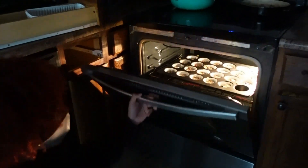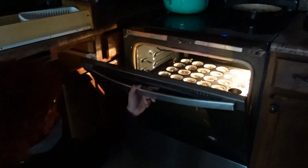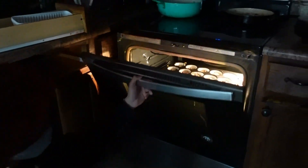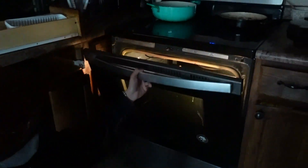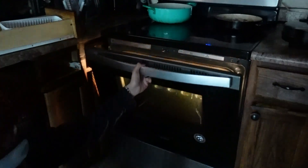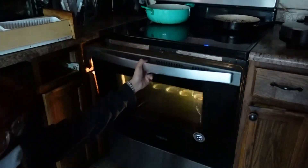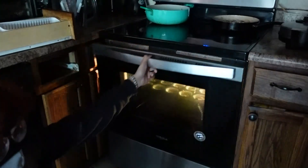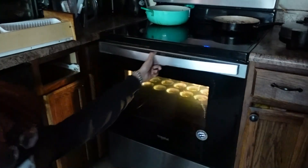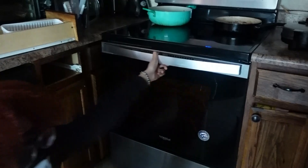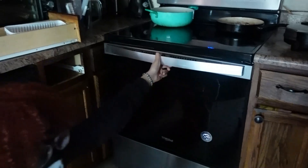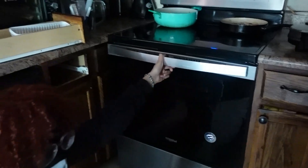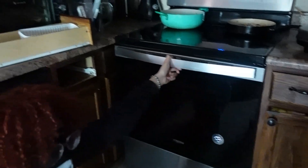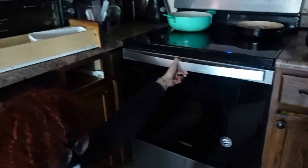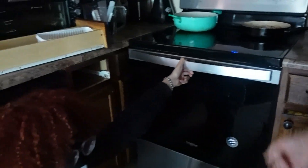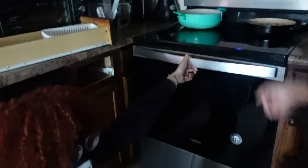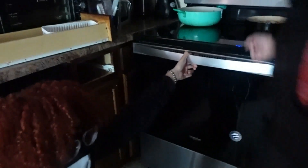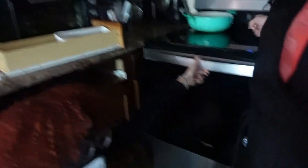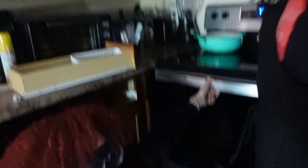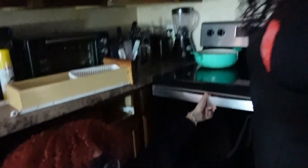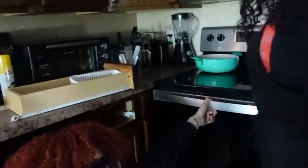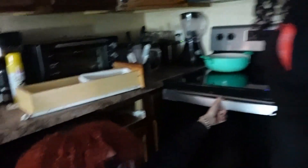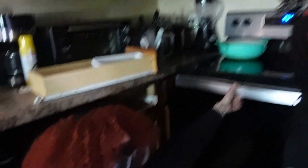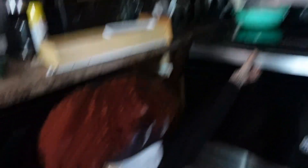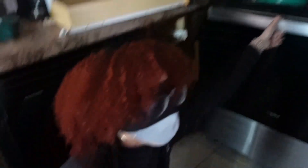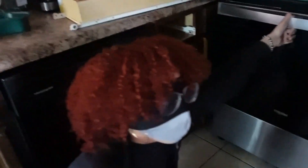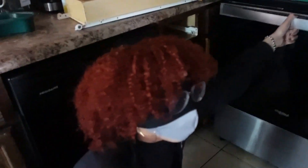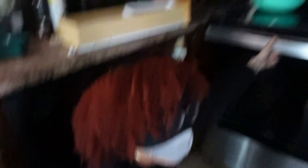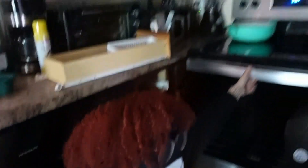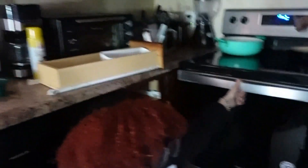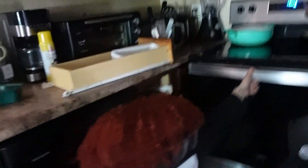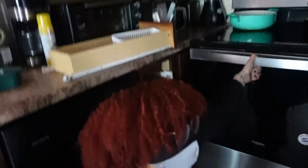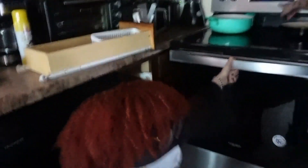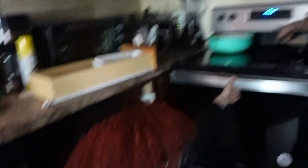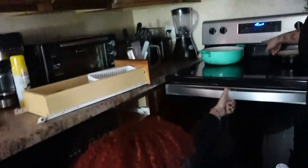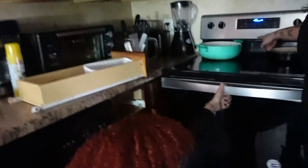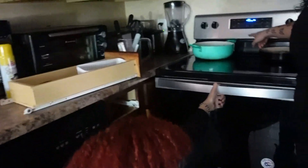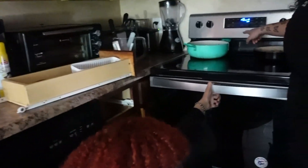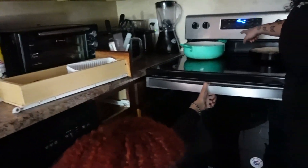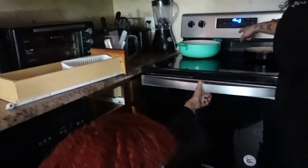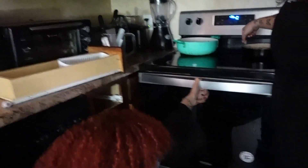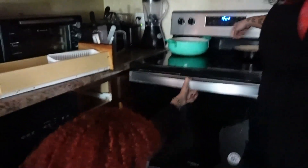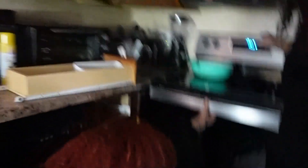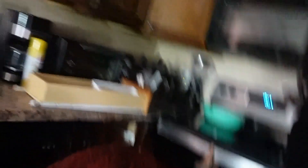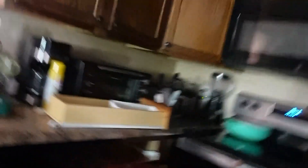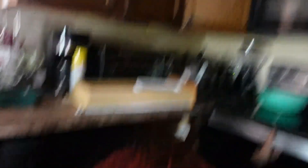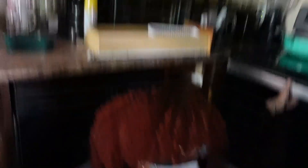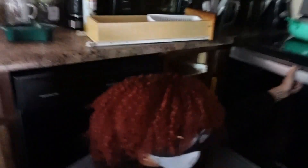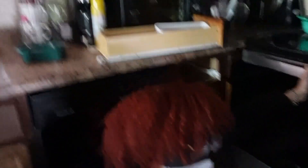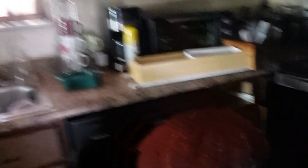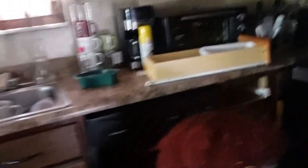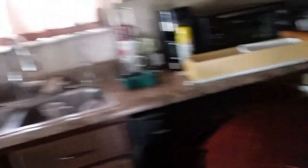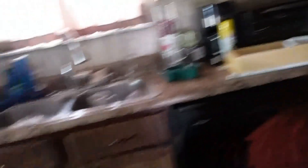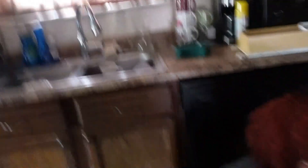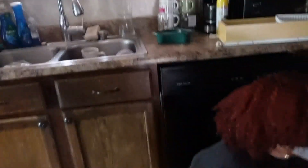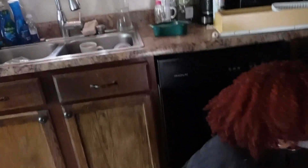could have burned myself oh oh that's what you wanted though that's what you